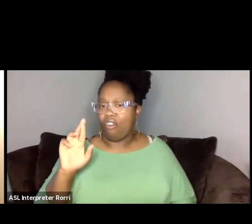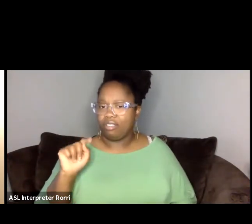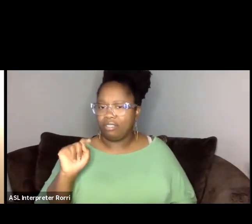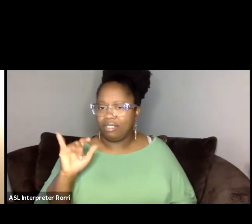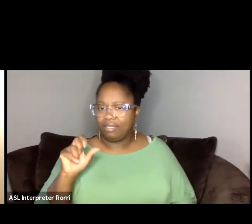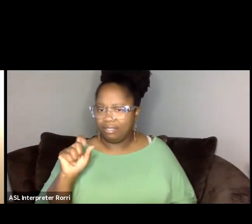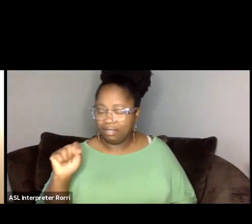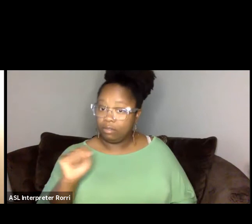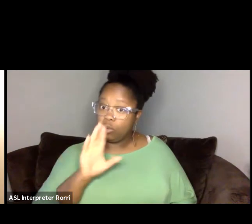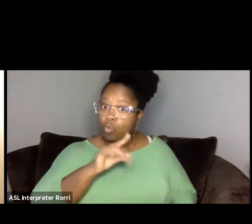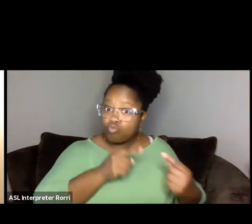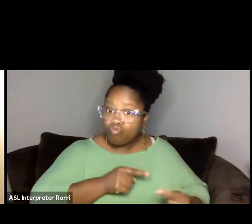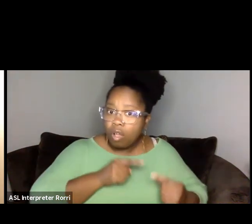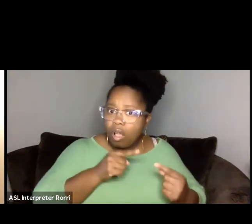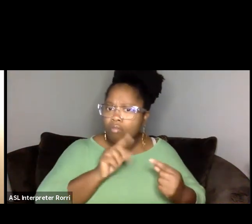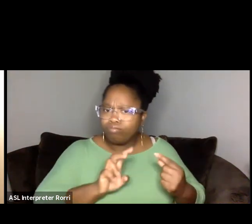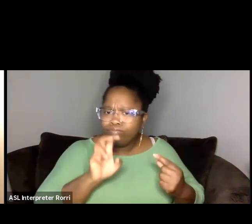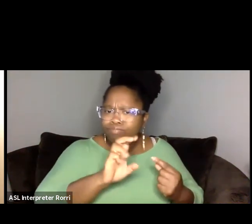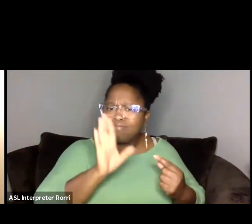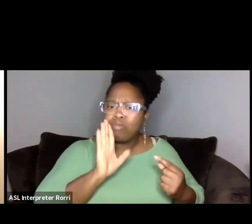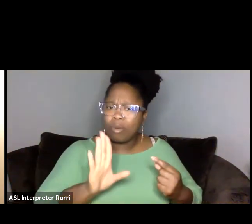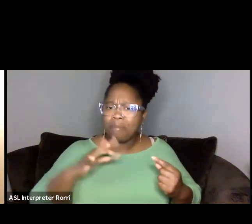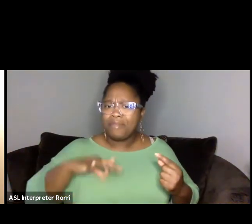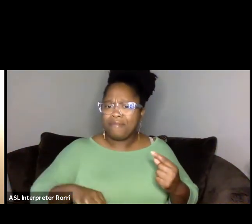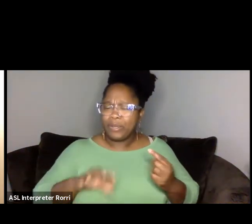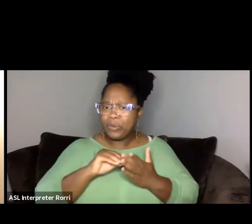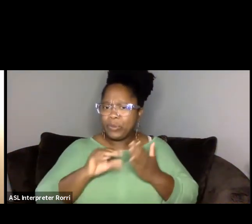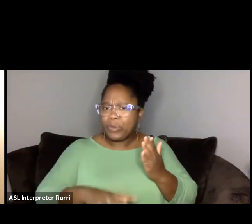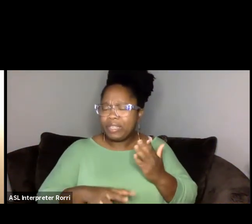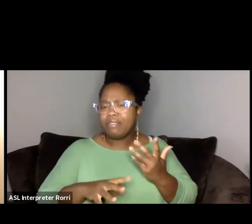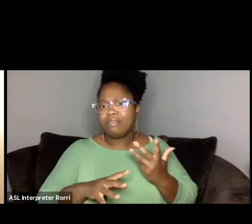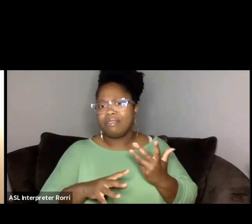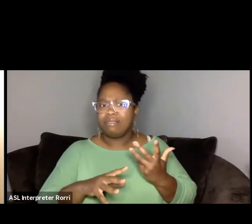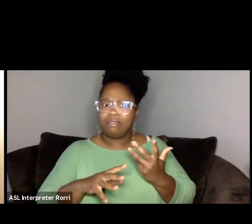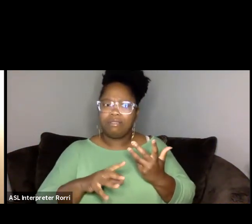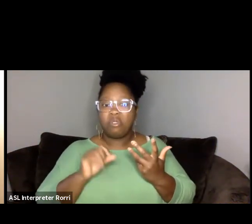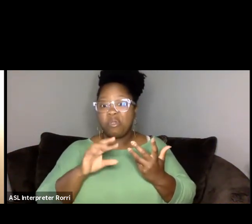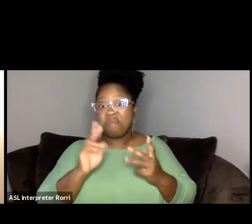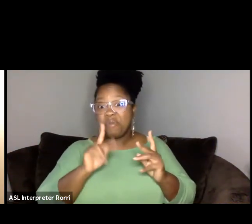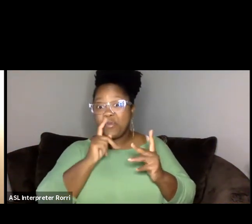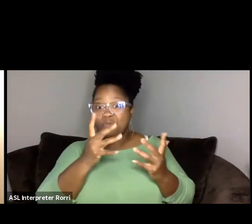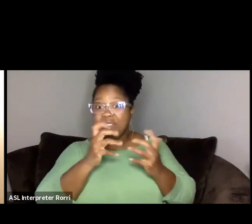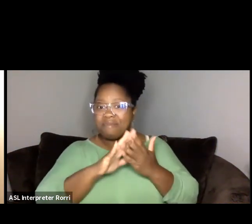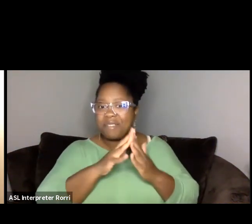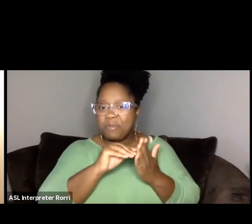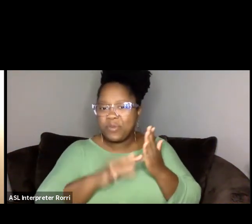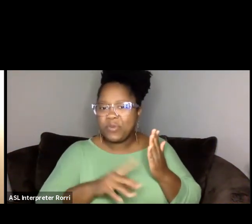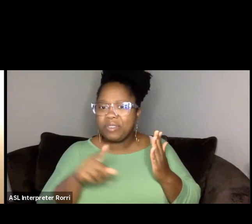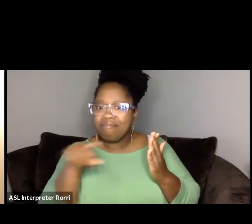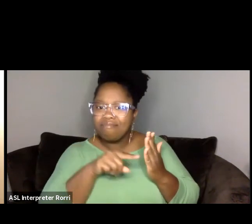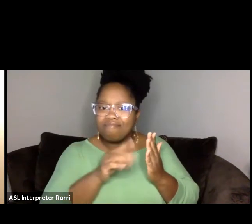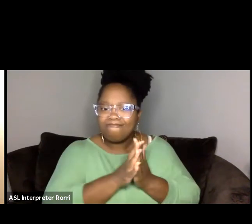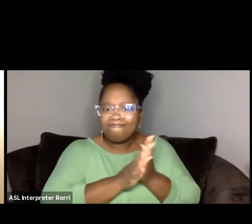for students or aspiring college students who are tuned in to learn about this journey, and I'm sure